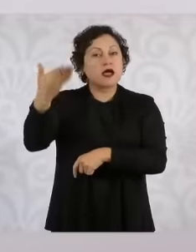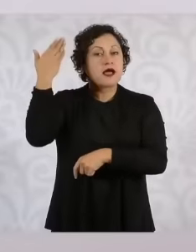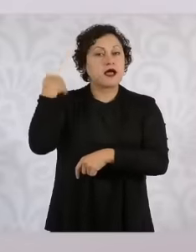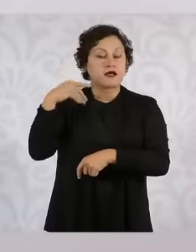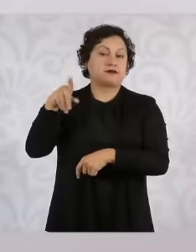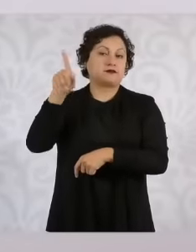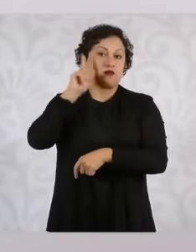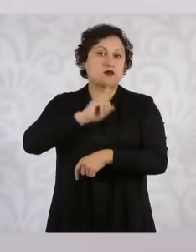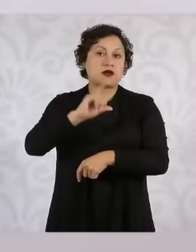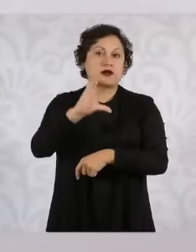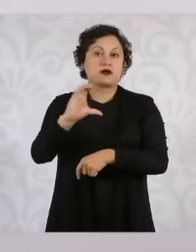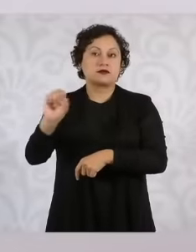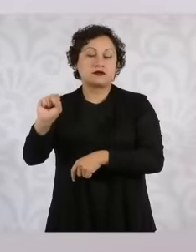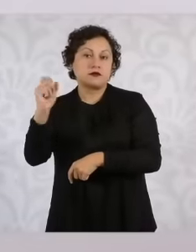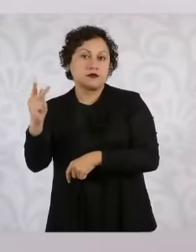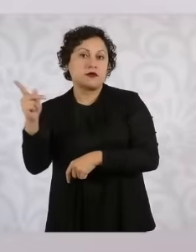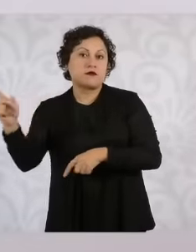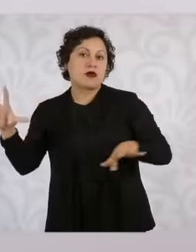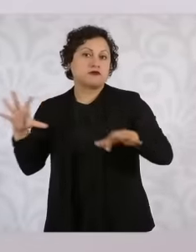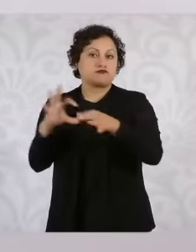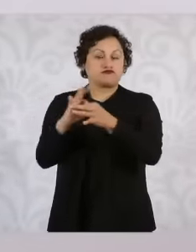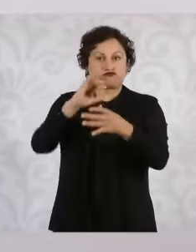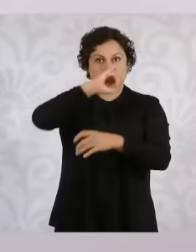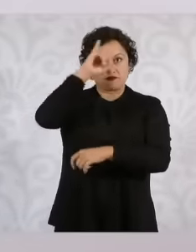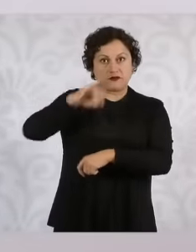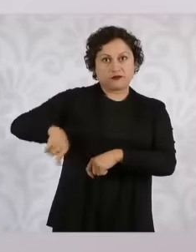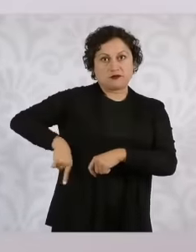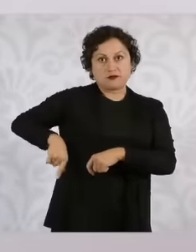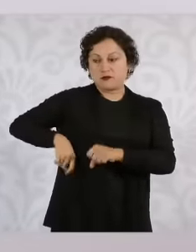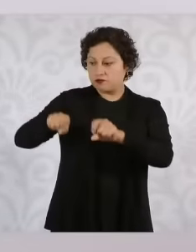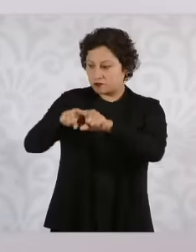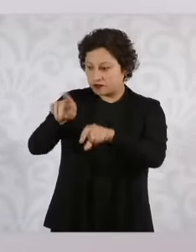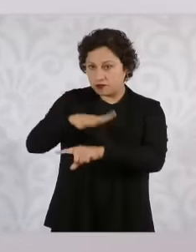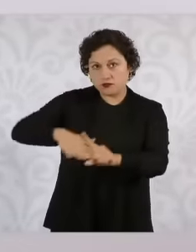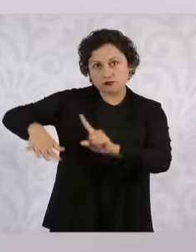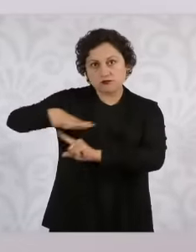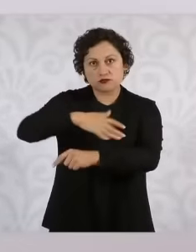coordination with the Attorney General's Office of Mexico City, the Secretary of